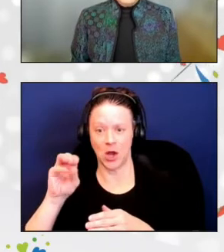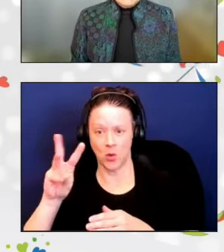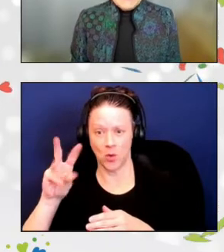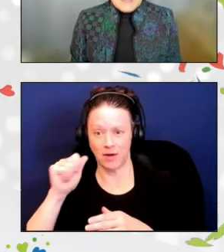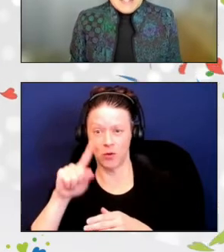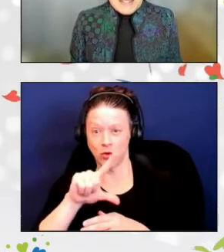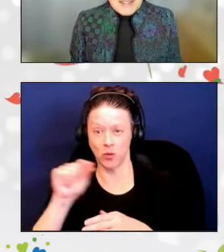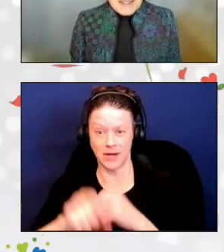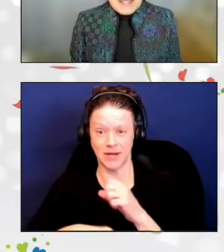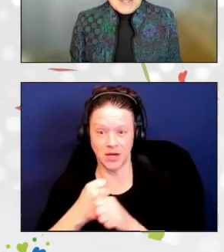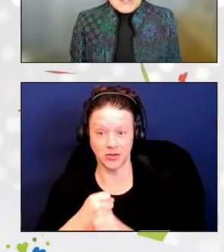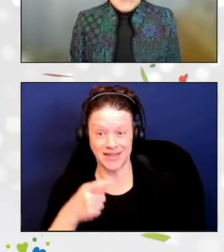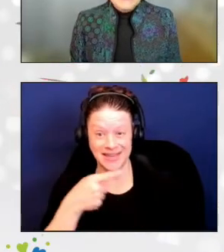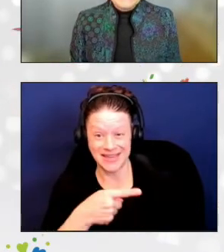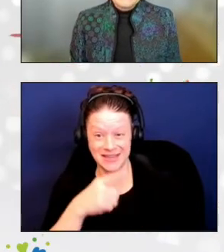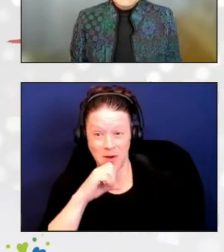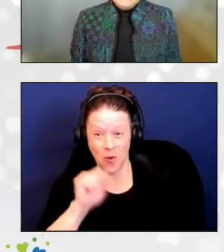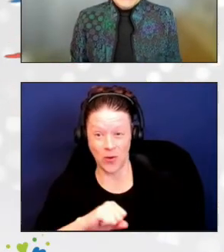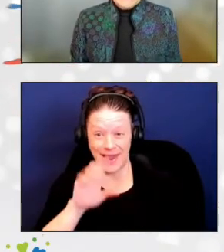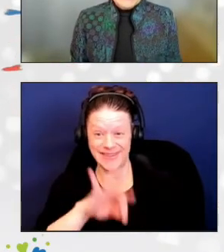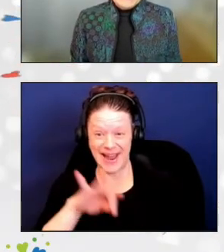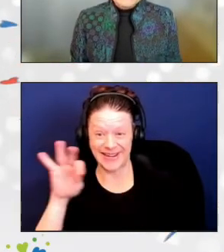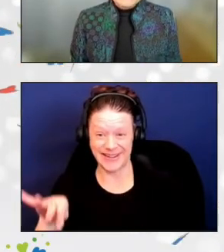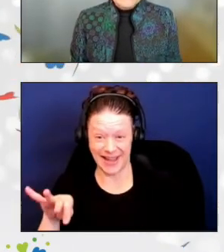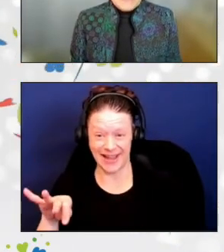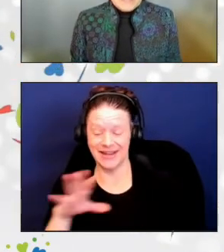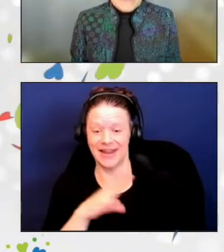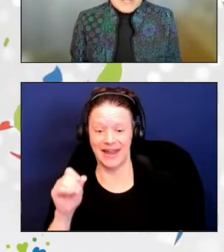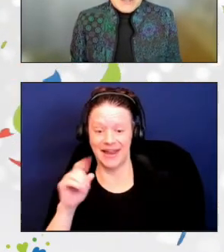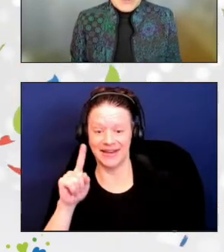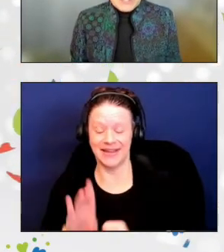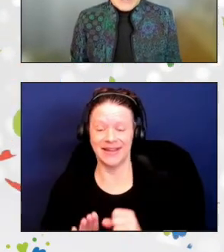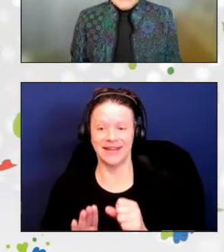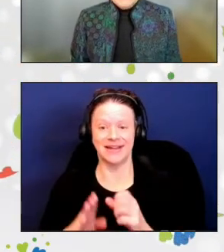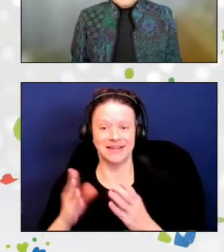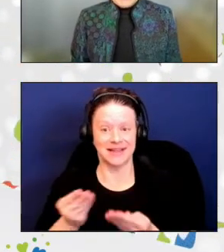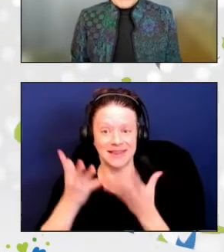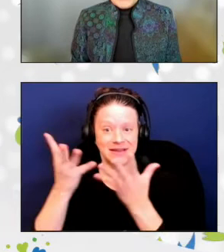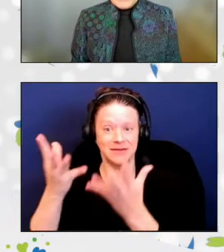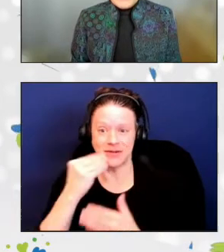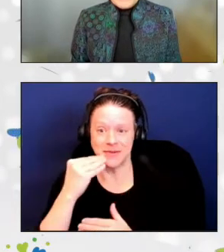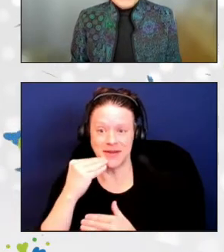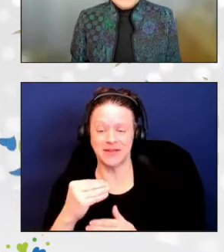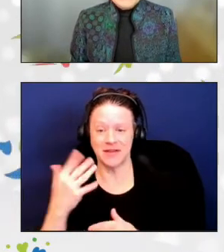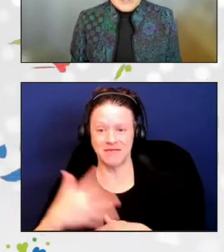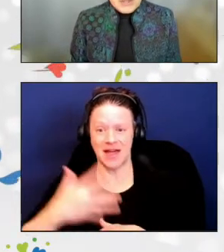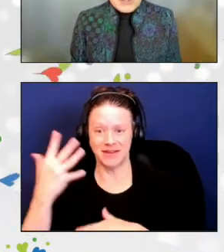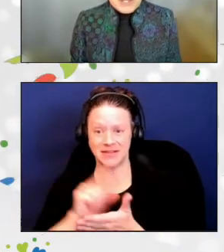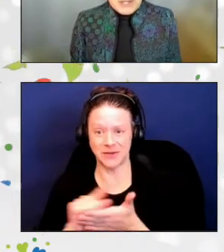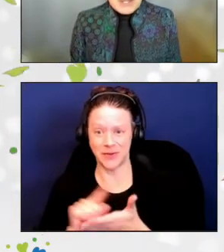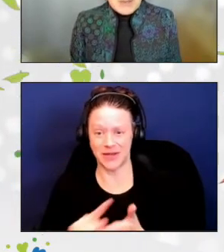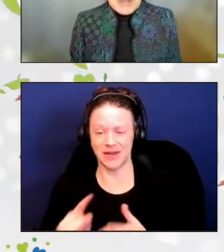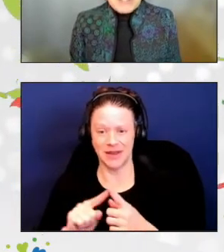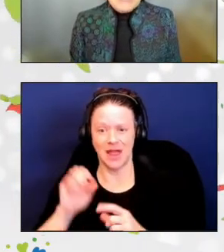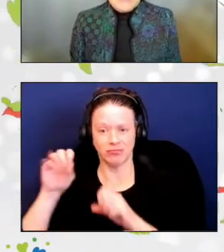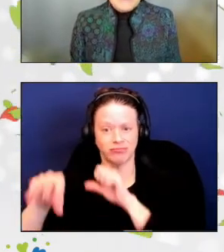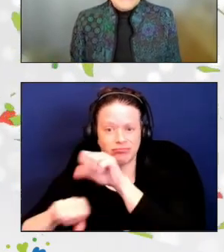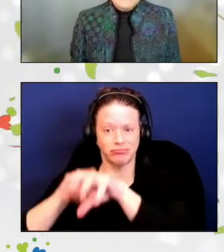At 99 years old, he delivers meals five days a week. Dropping off as many as 36 meals a day.